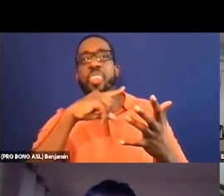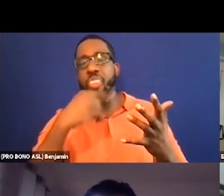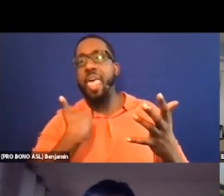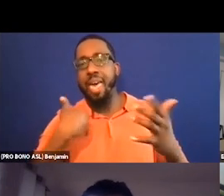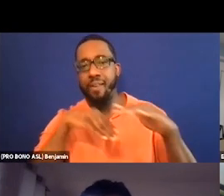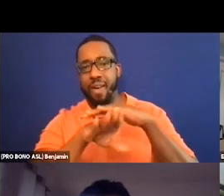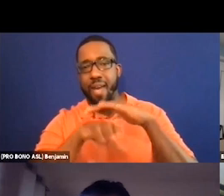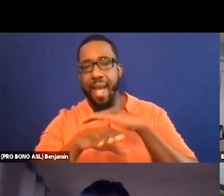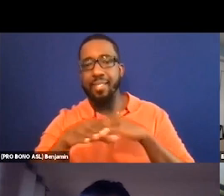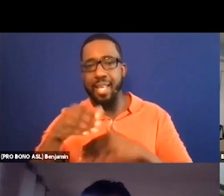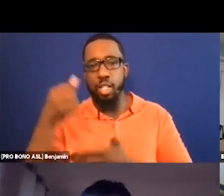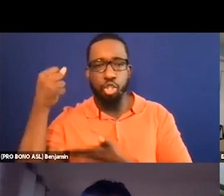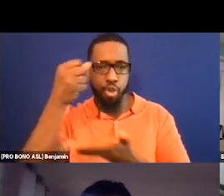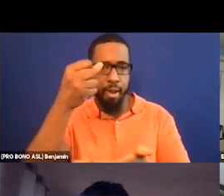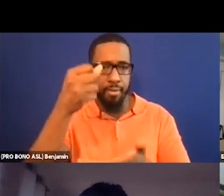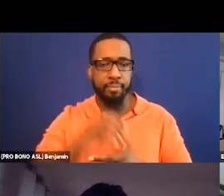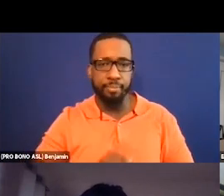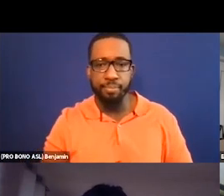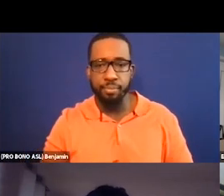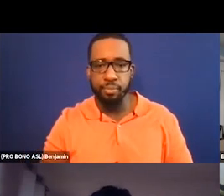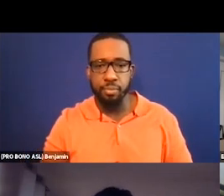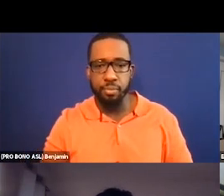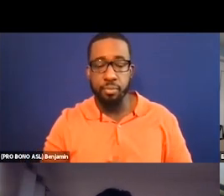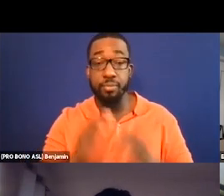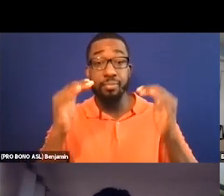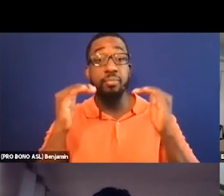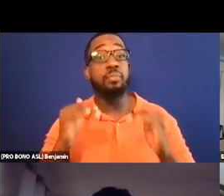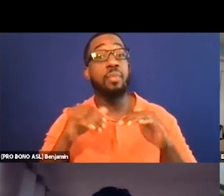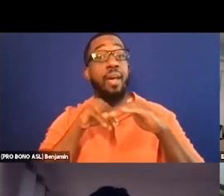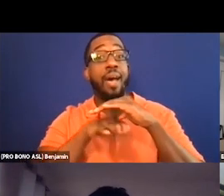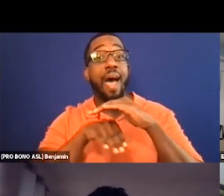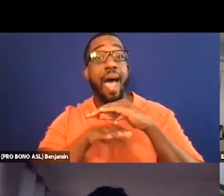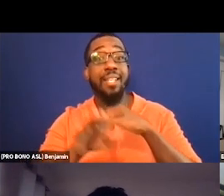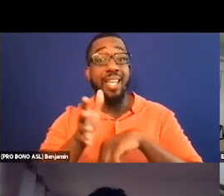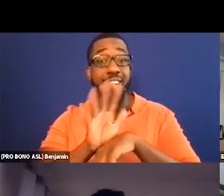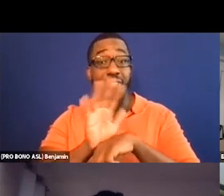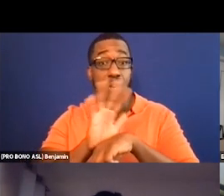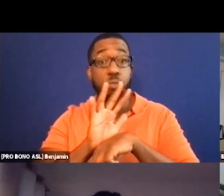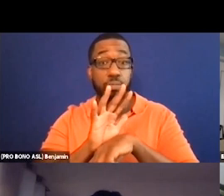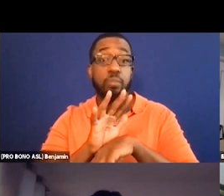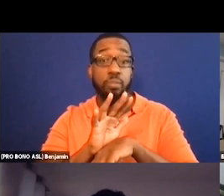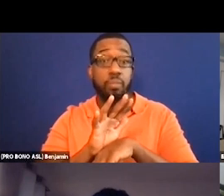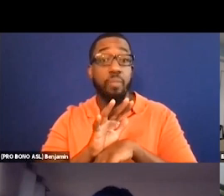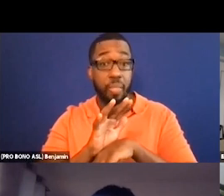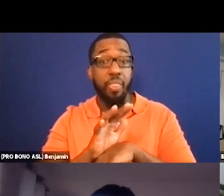SF film has started to do really exciting work for their filmmaker grants where they help the film makers